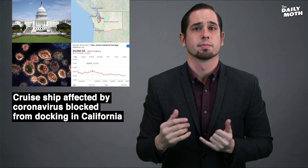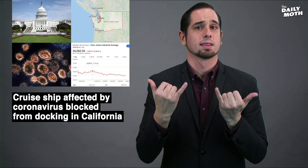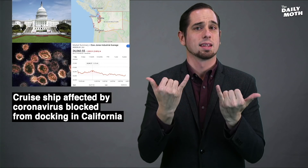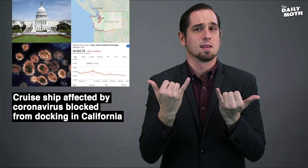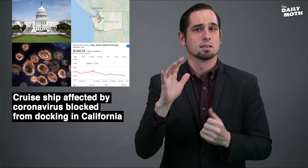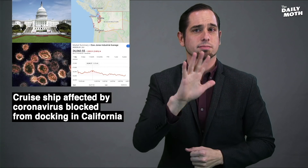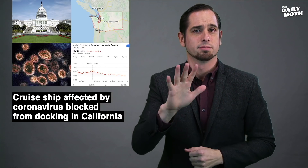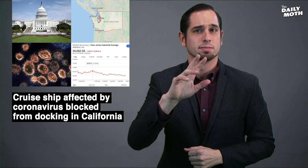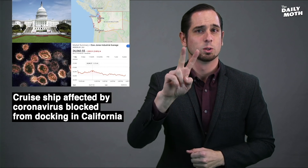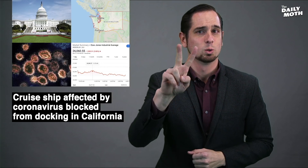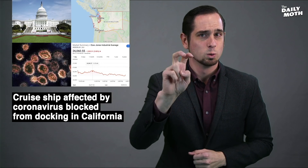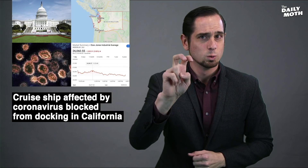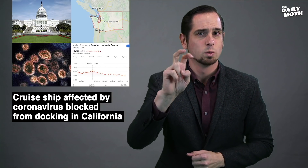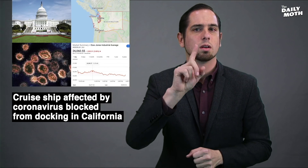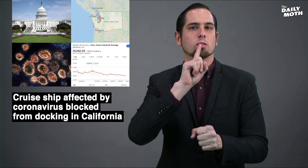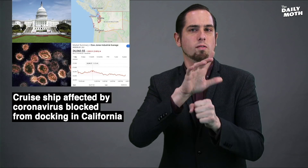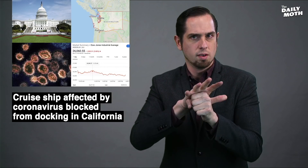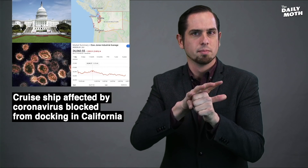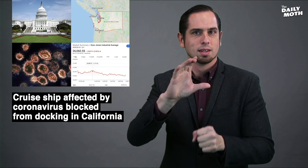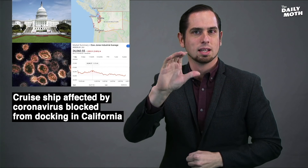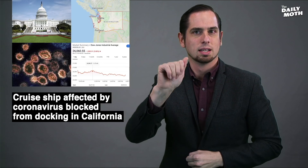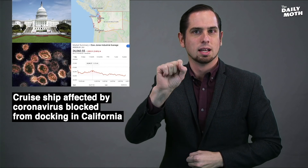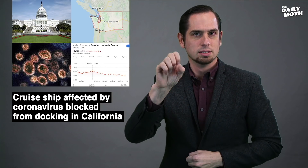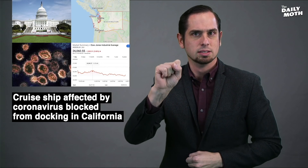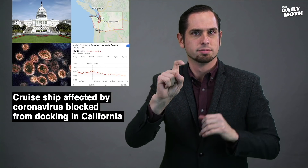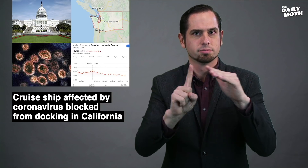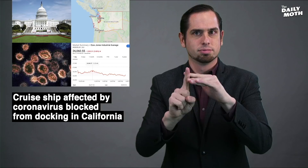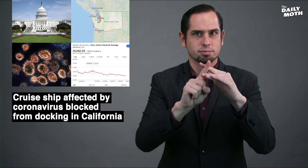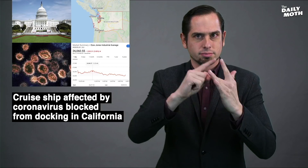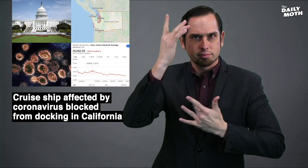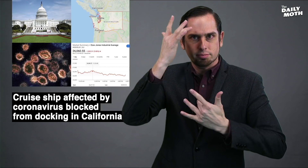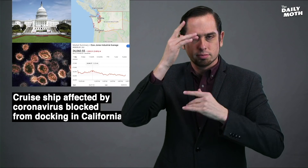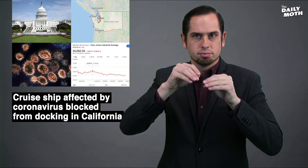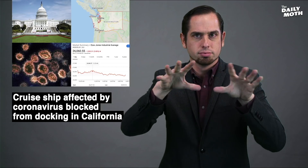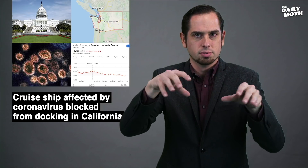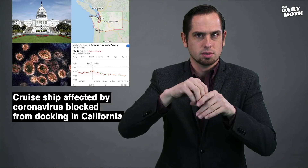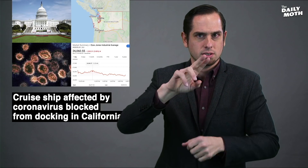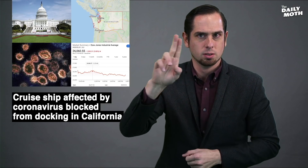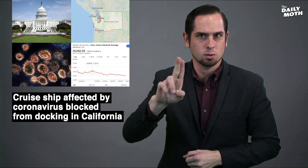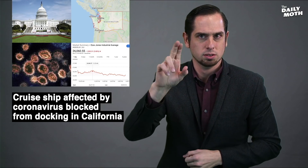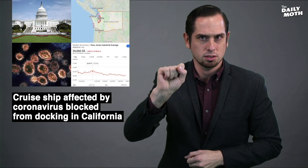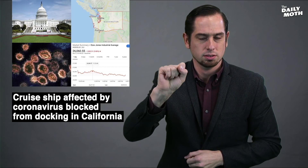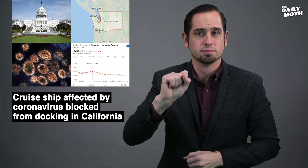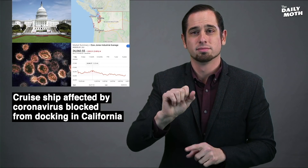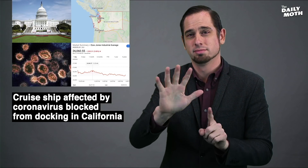There are now about 200 confirmed cases of coronavirus in the United States.